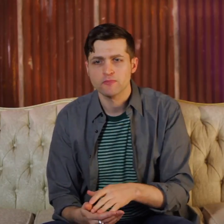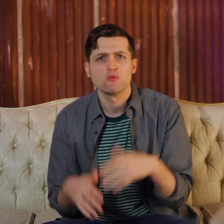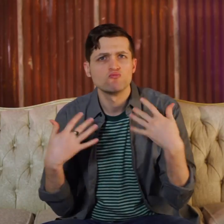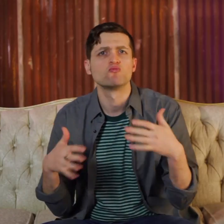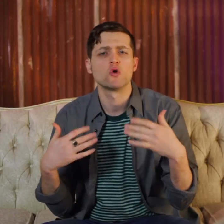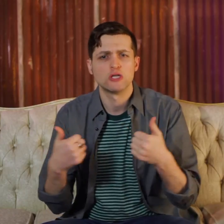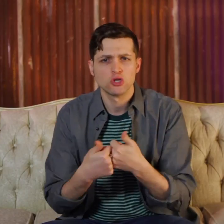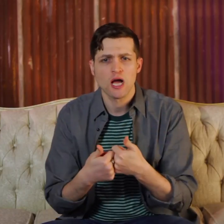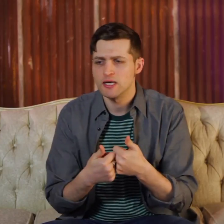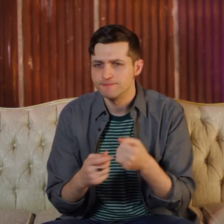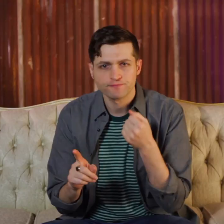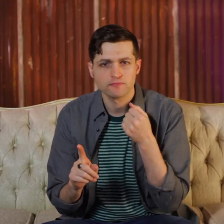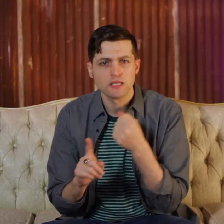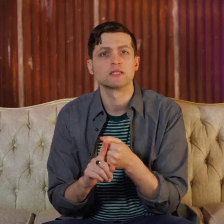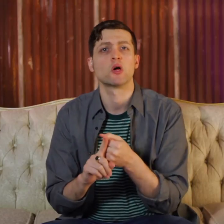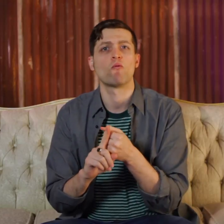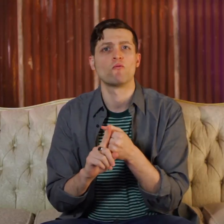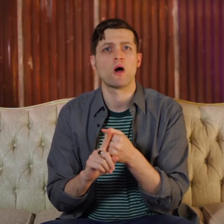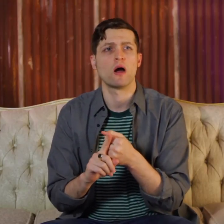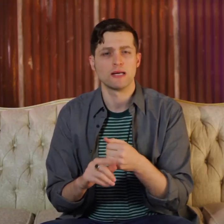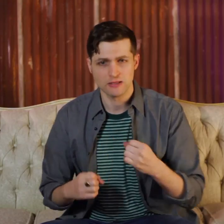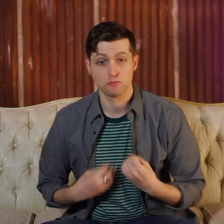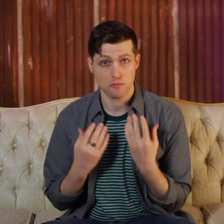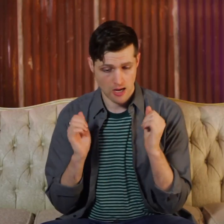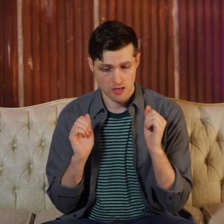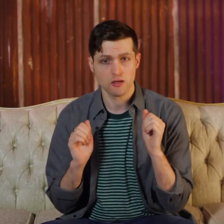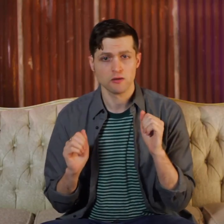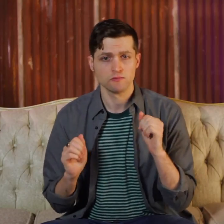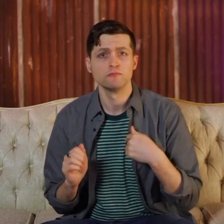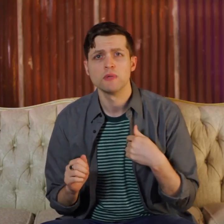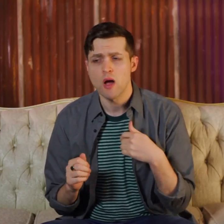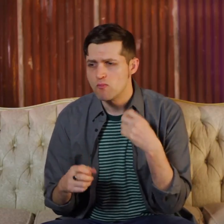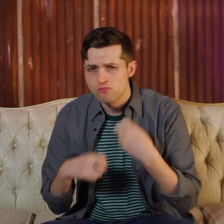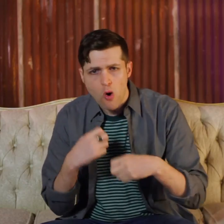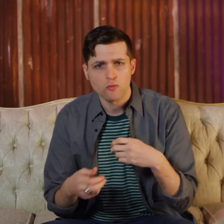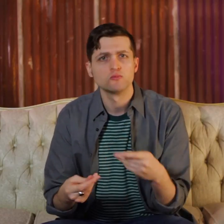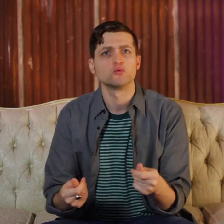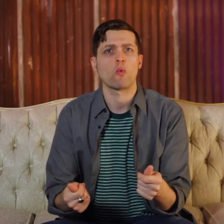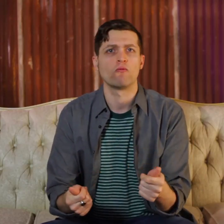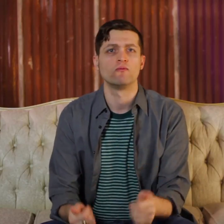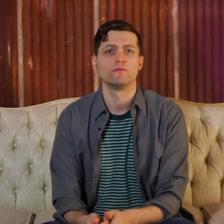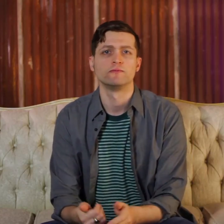It's certainly challenging, but it is also rewarding & inspiring to find solutions to those problems.